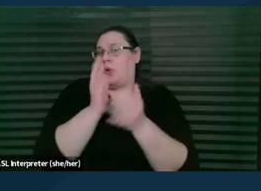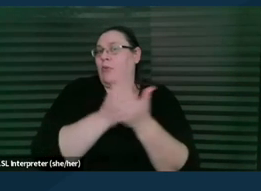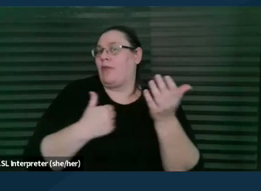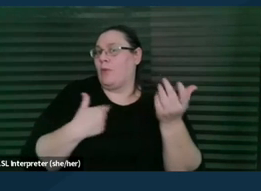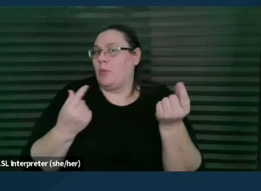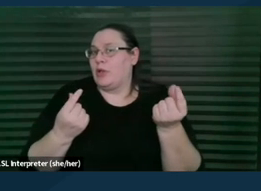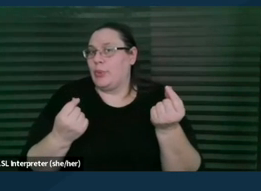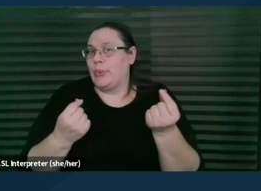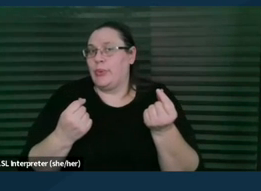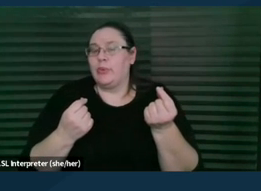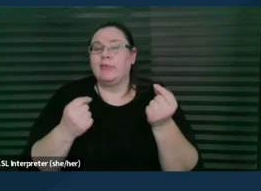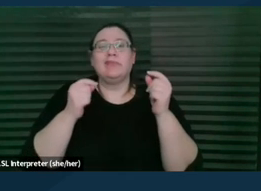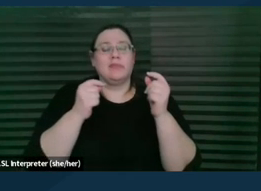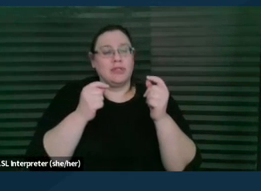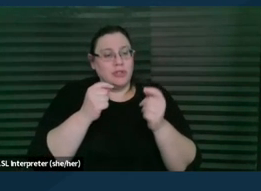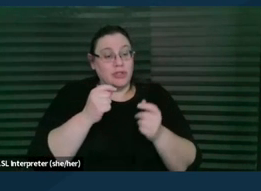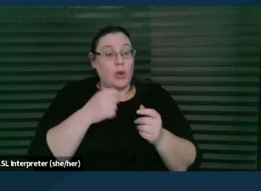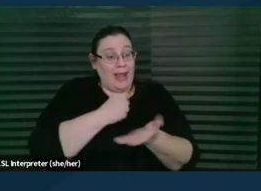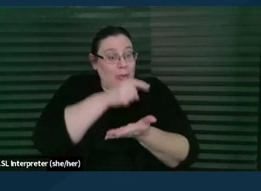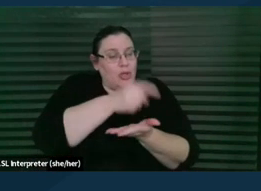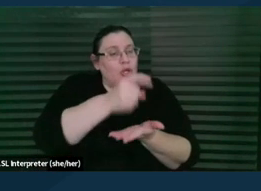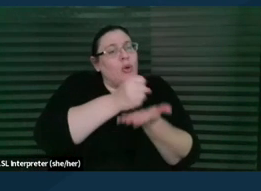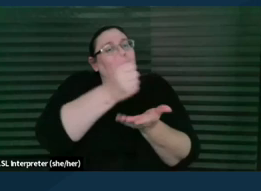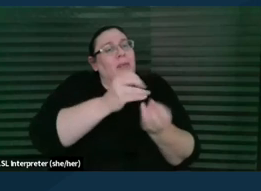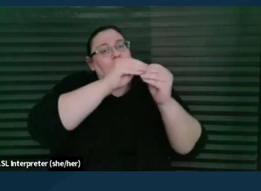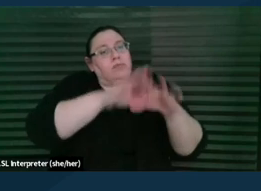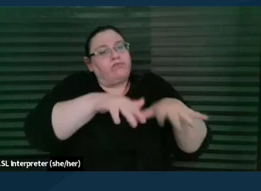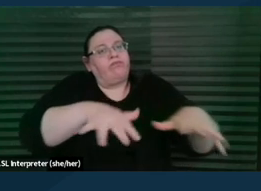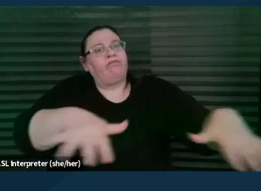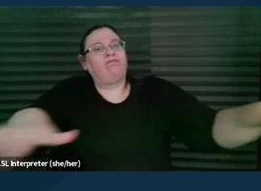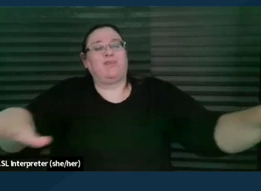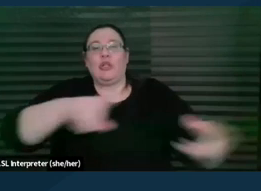you know, pay it forward and change the system for everybody. Next slide.